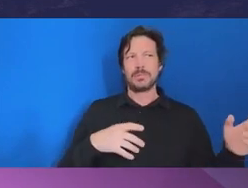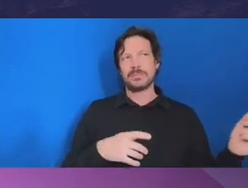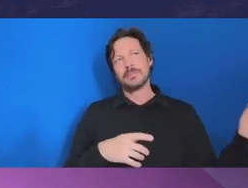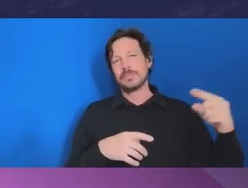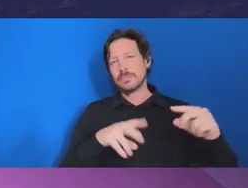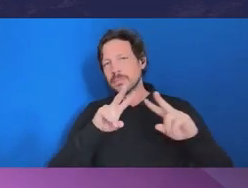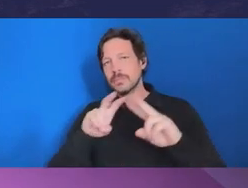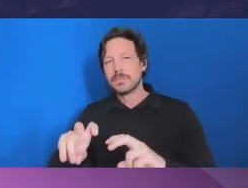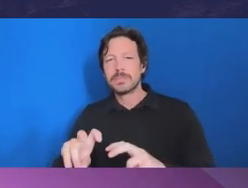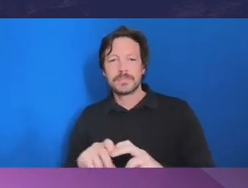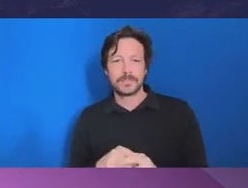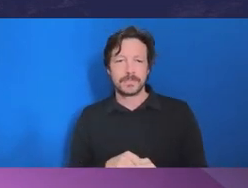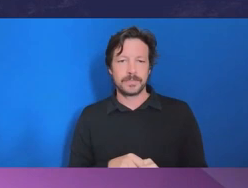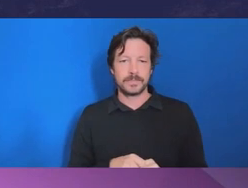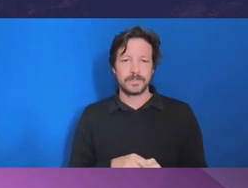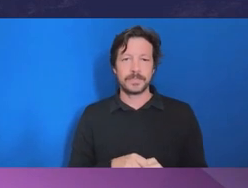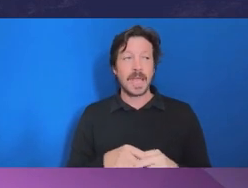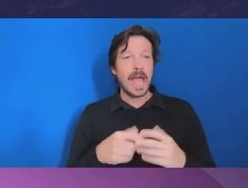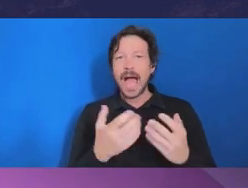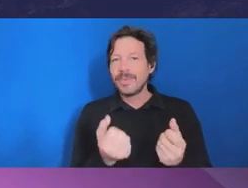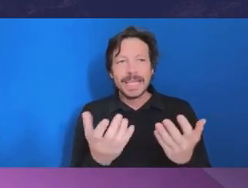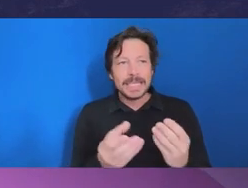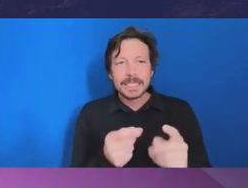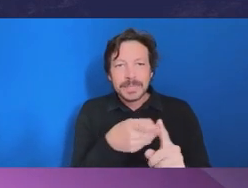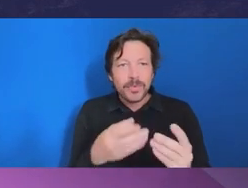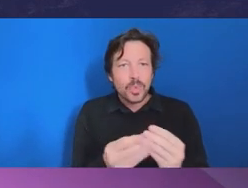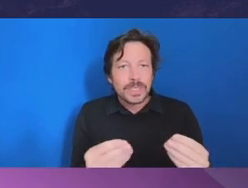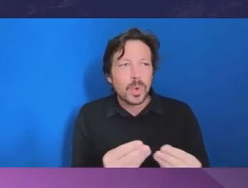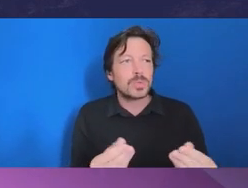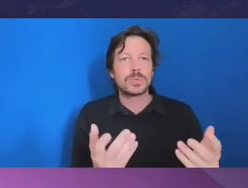Are there particular resources or items that we should submit to oversight bodies